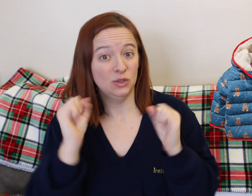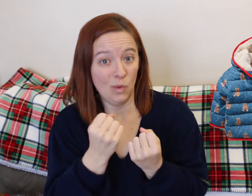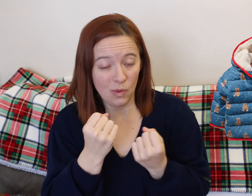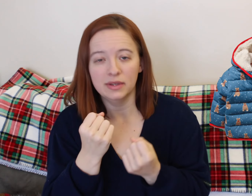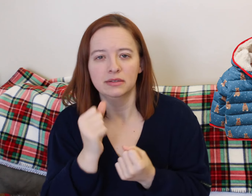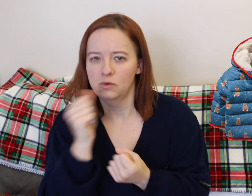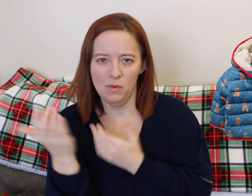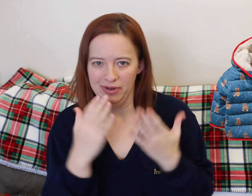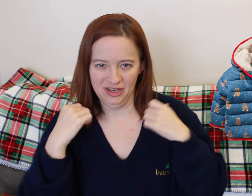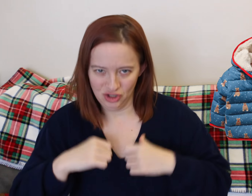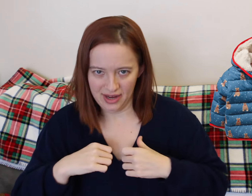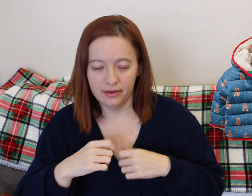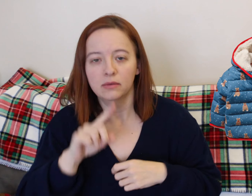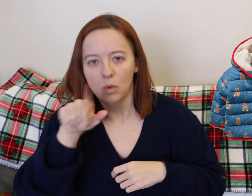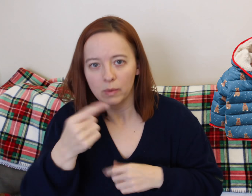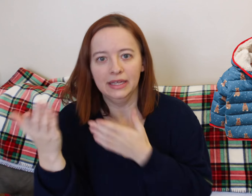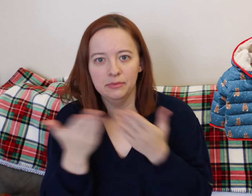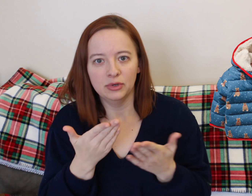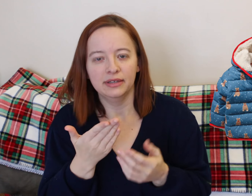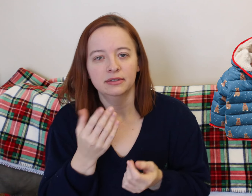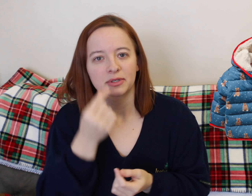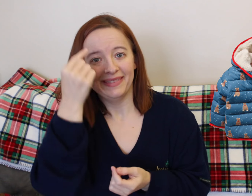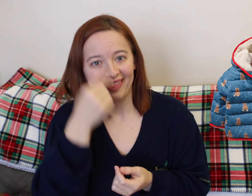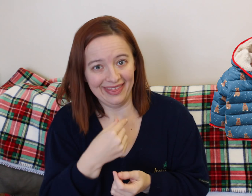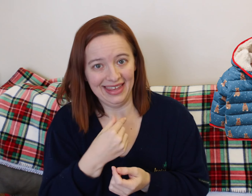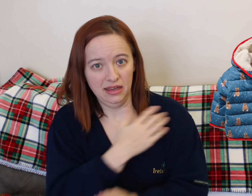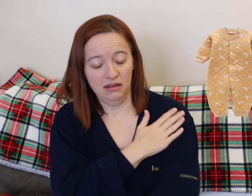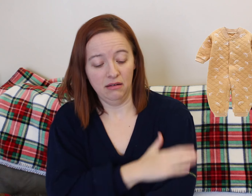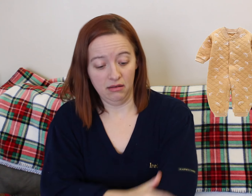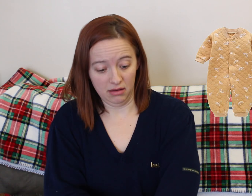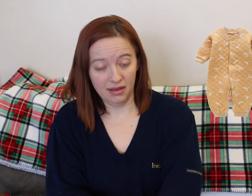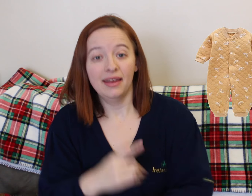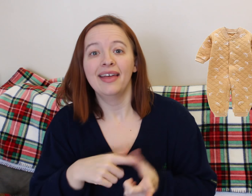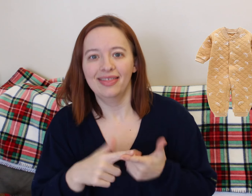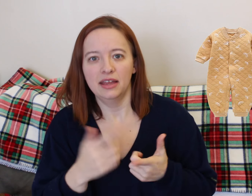If it's cold outside, you can bring a jacket. But just remember, you can't have anything too thick.